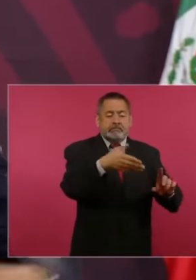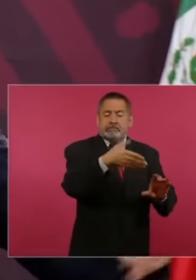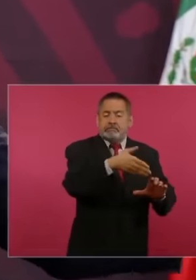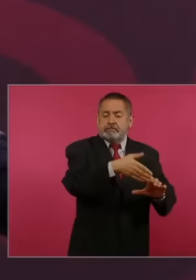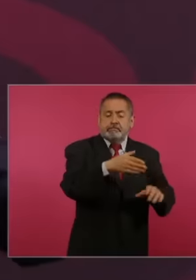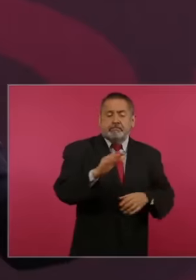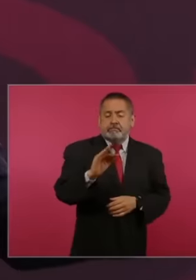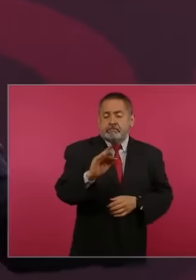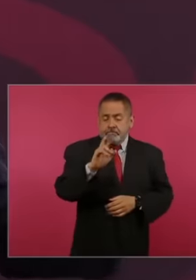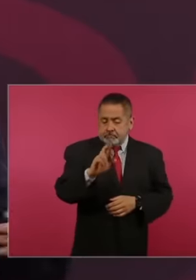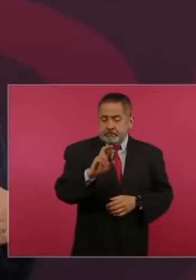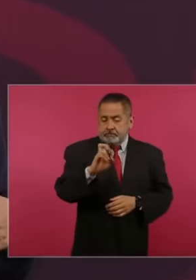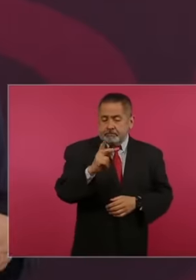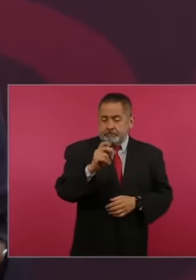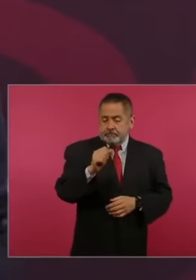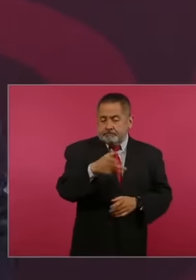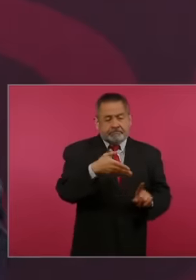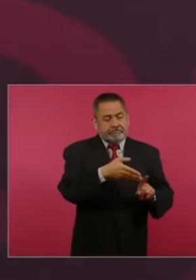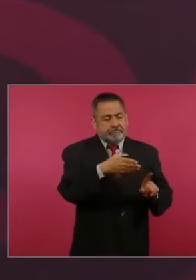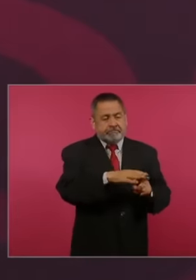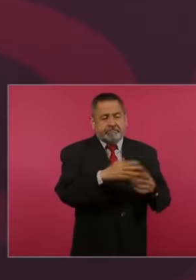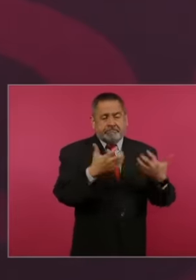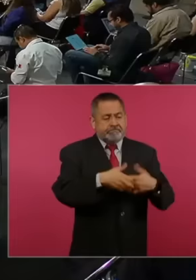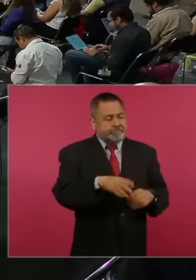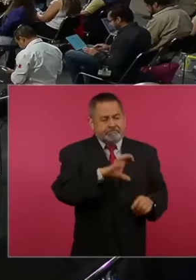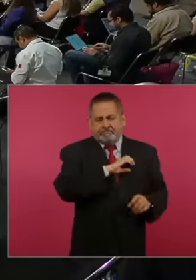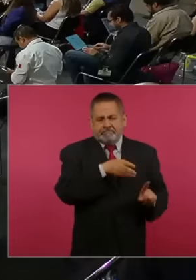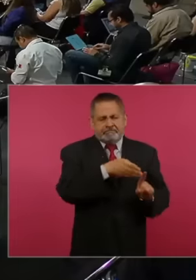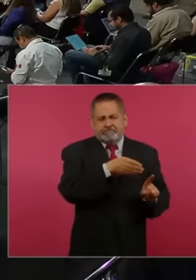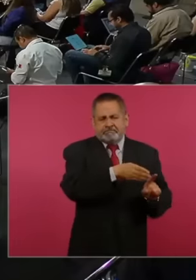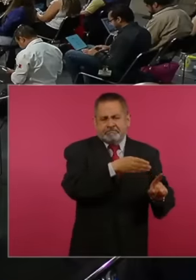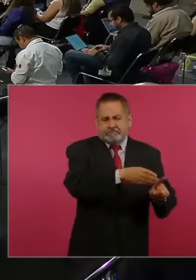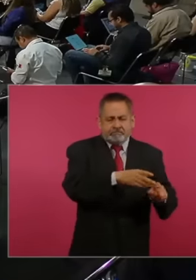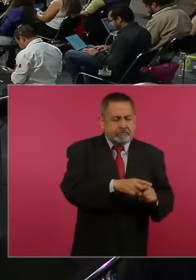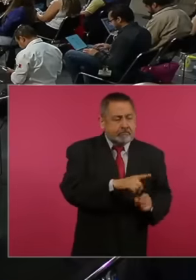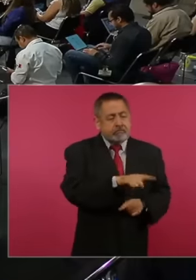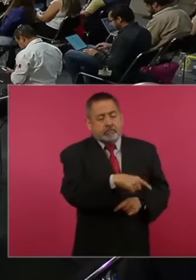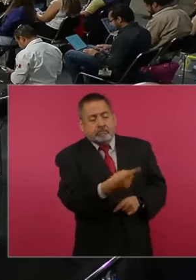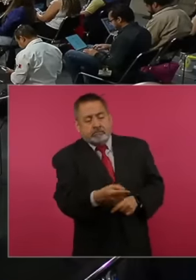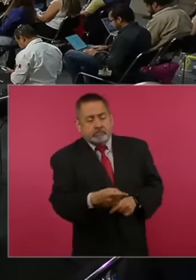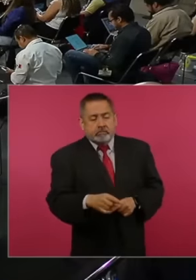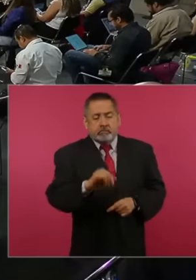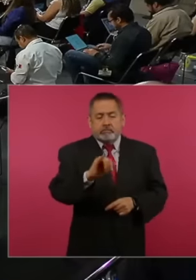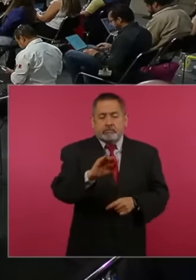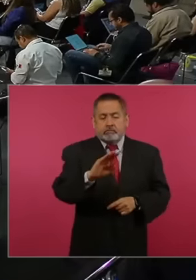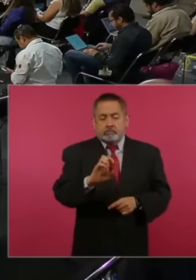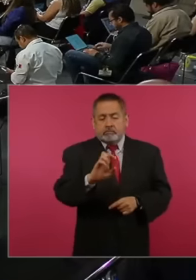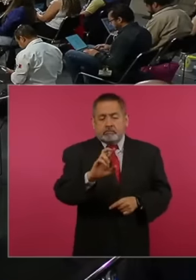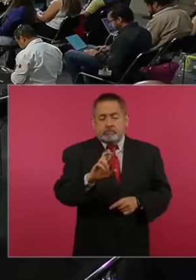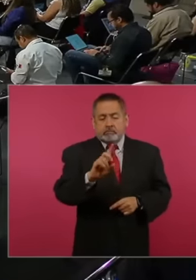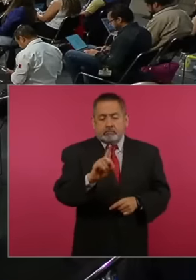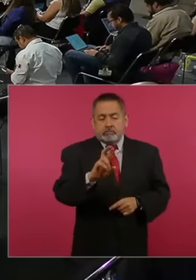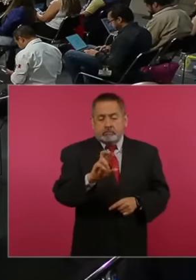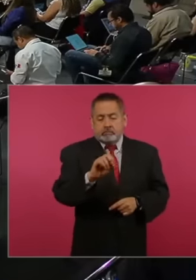de and Iberdrola